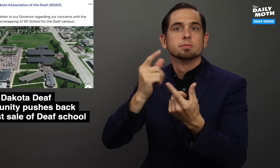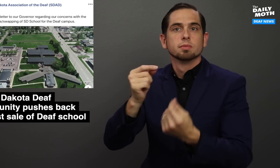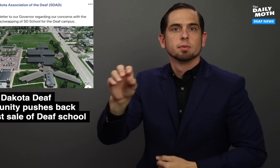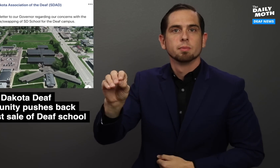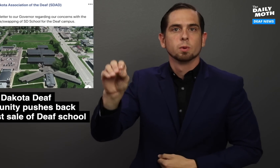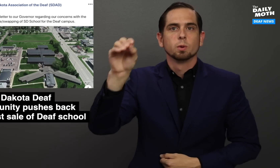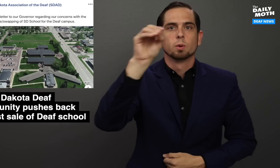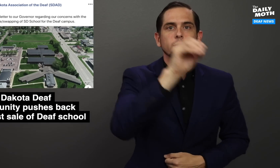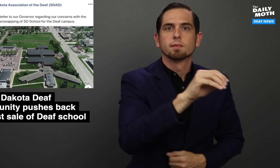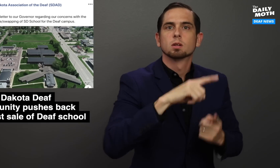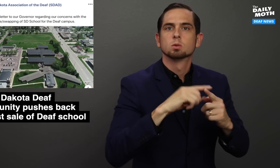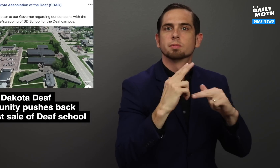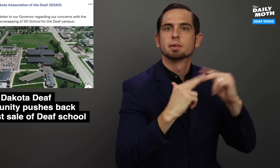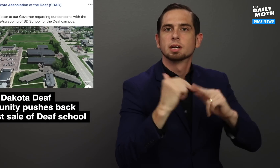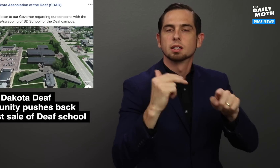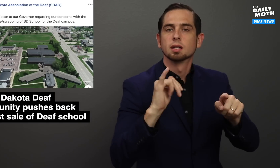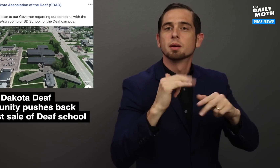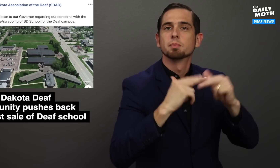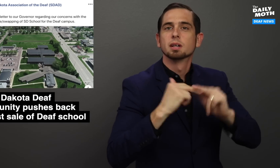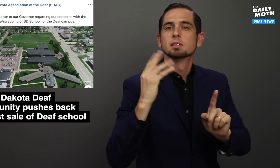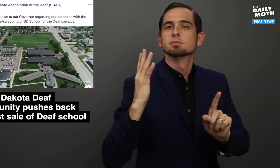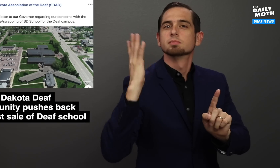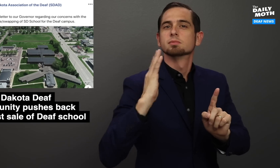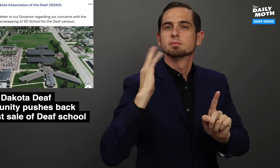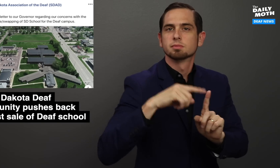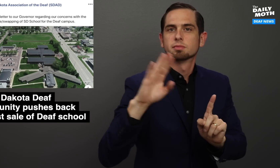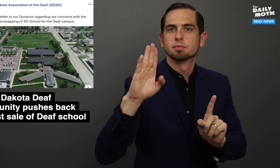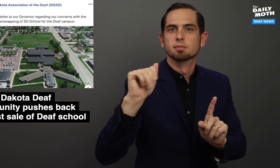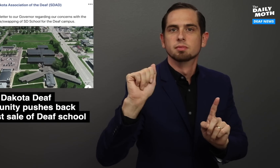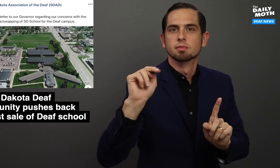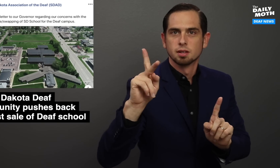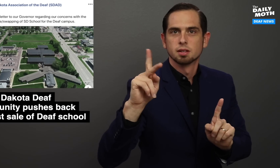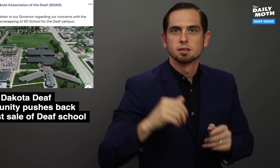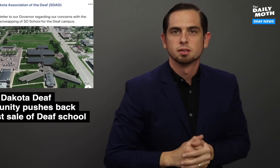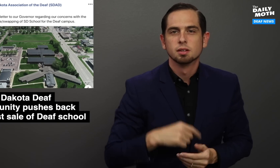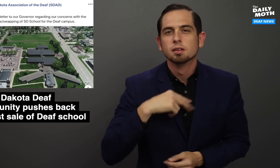be moved to a building that formerly housed a bank.